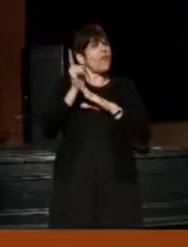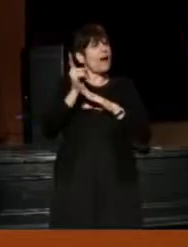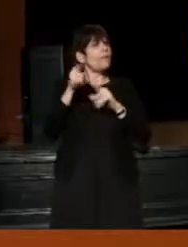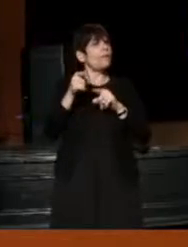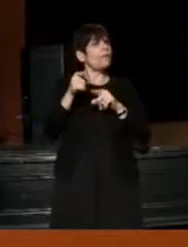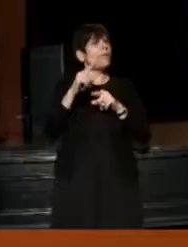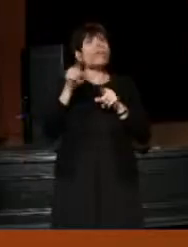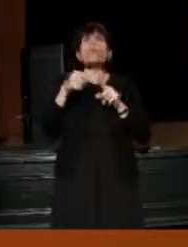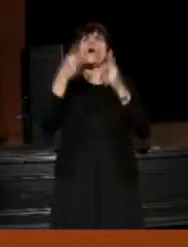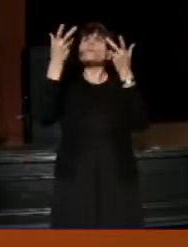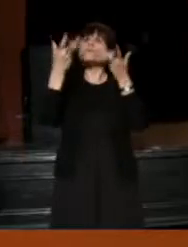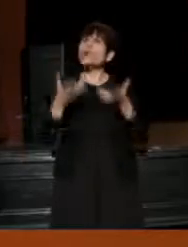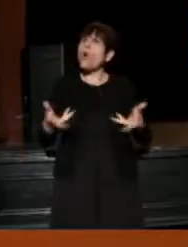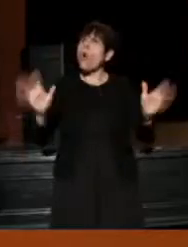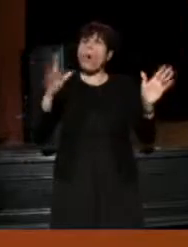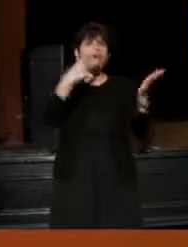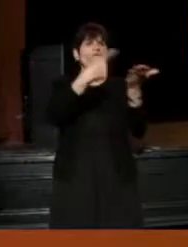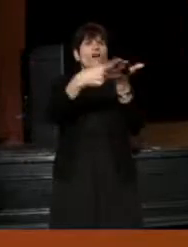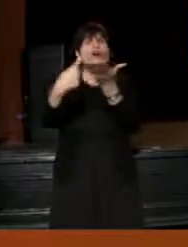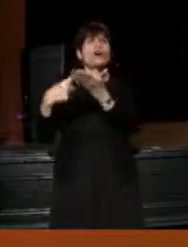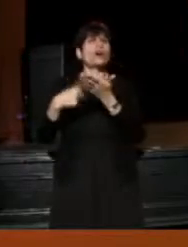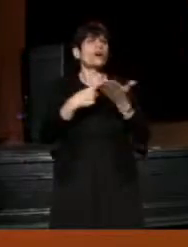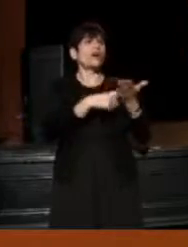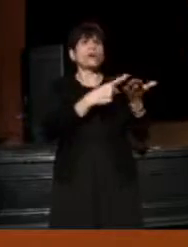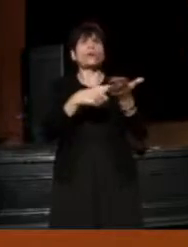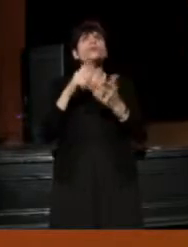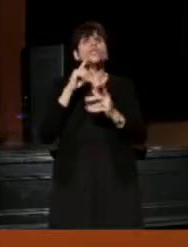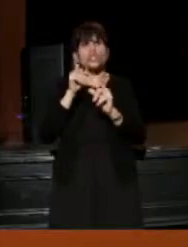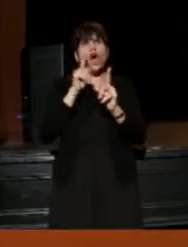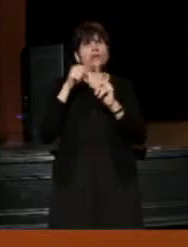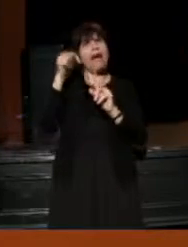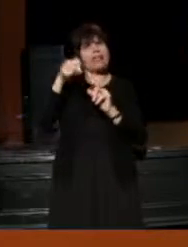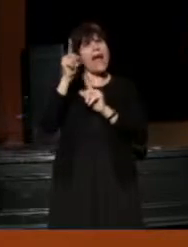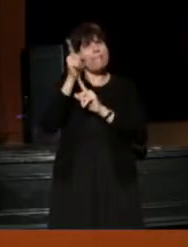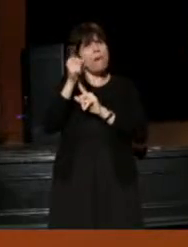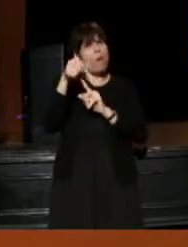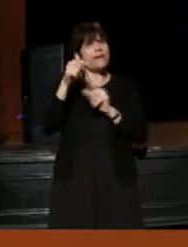and when that was over, we never got very far past that moment, in an hour,